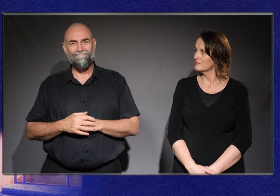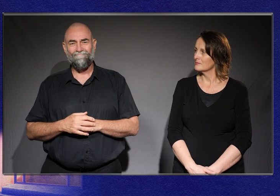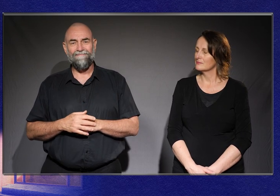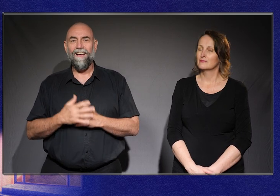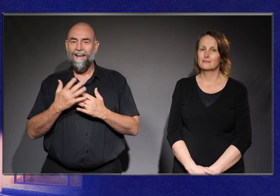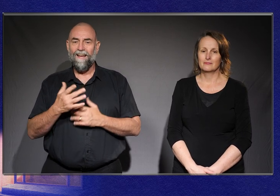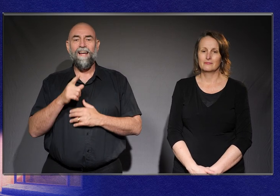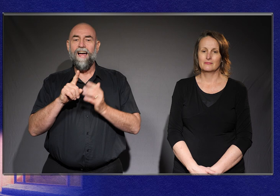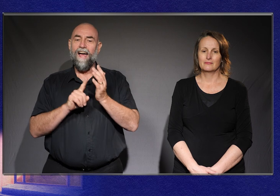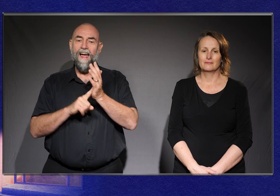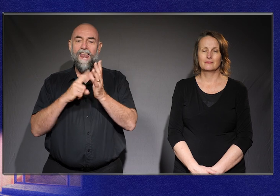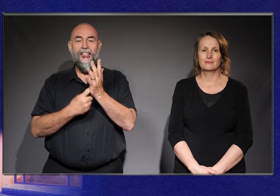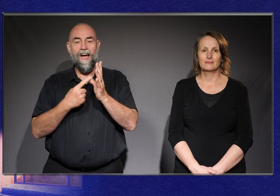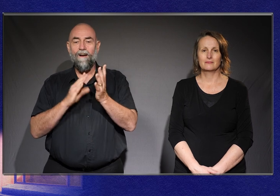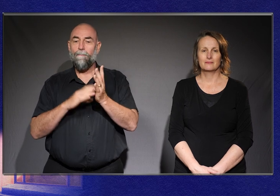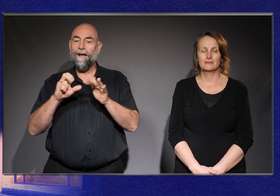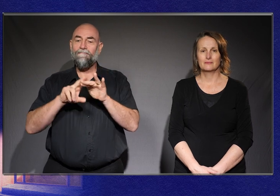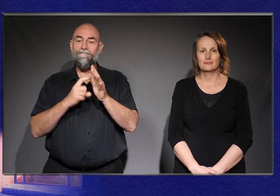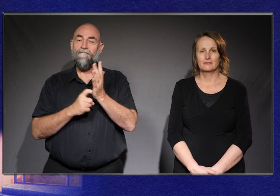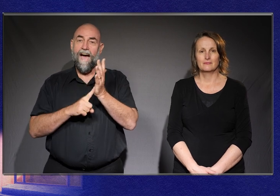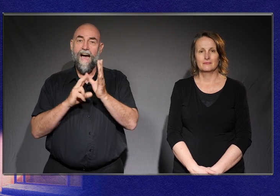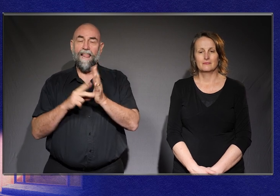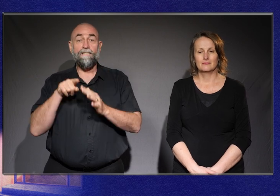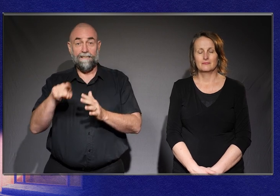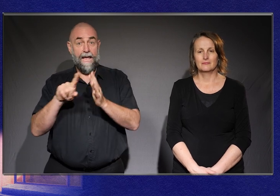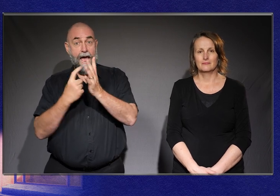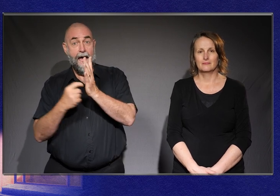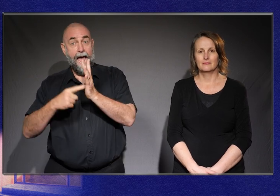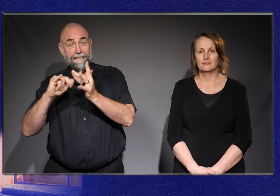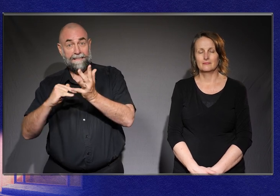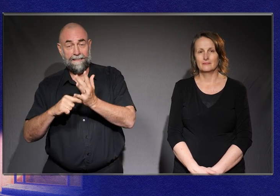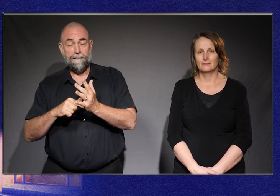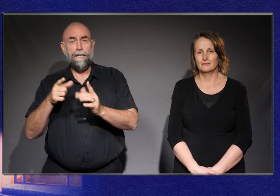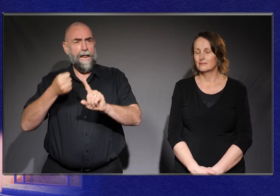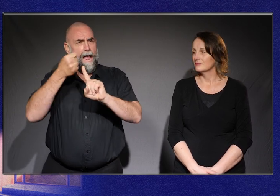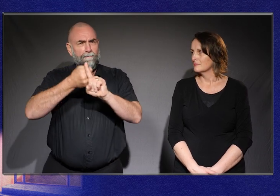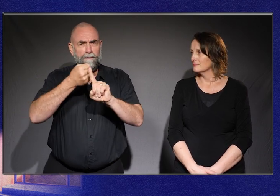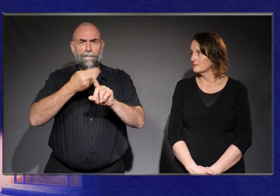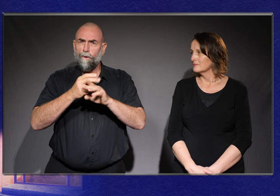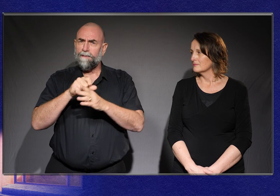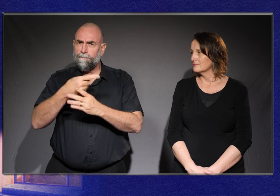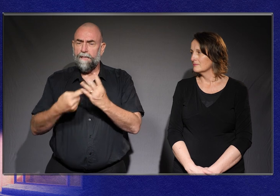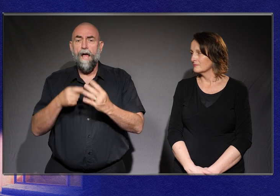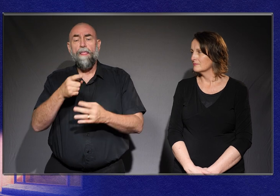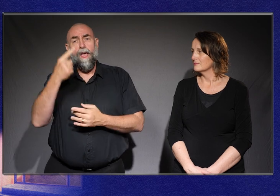Lara Macfarlane is an artist and disability activist who initially felt like she needed to hide her disability.